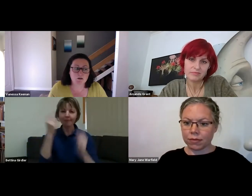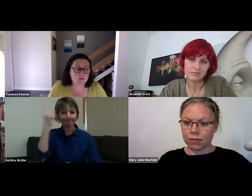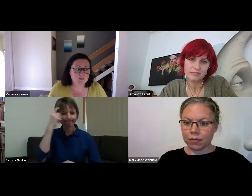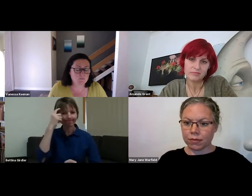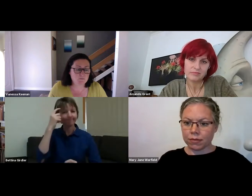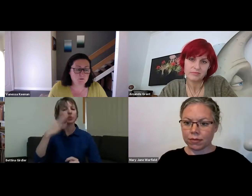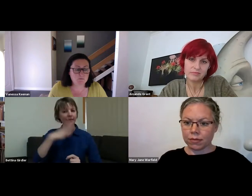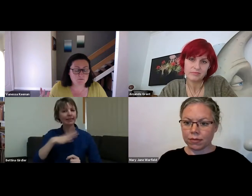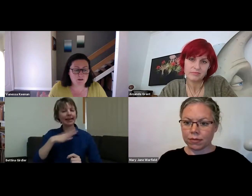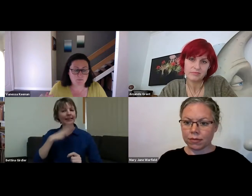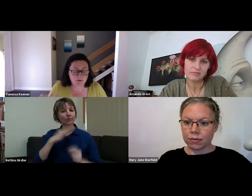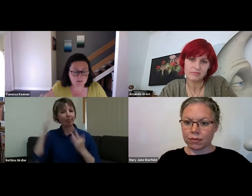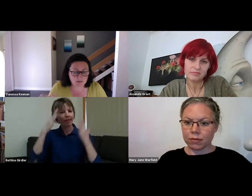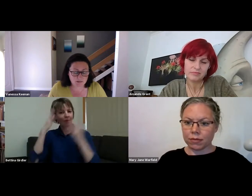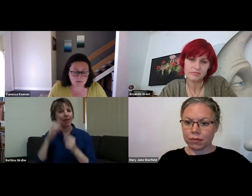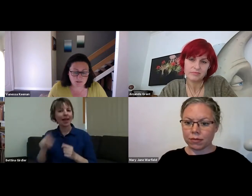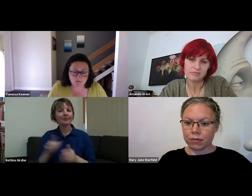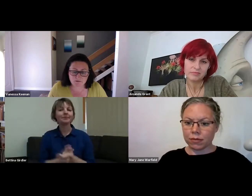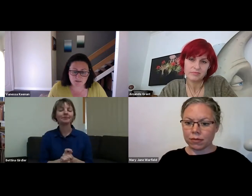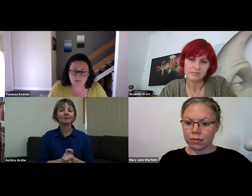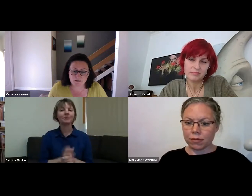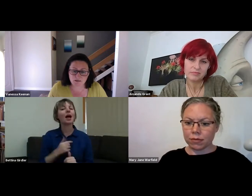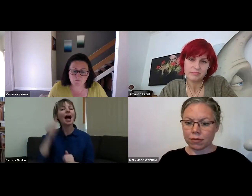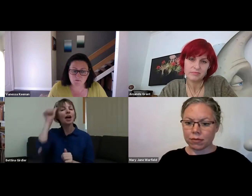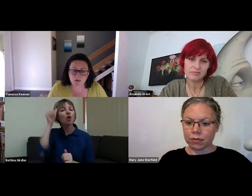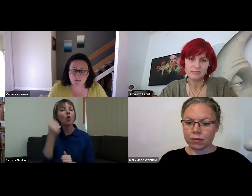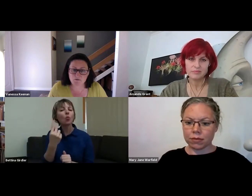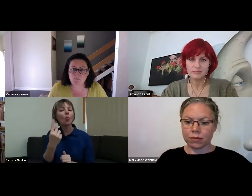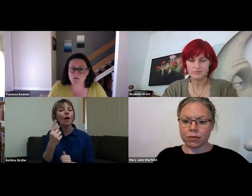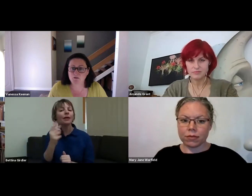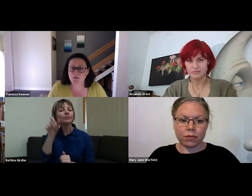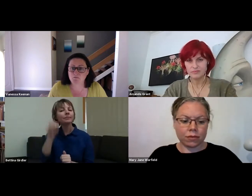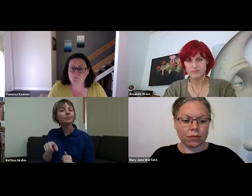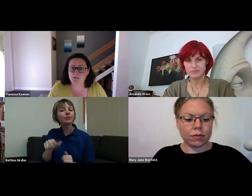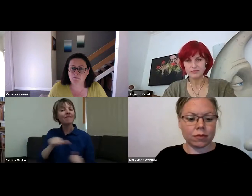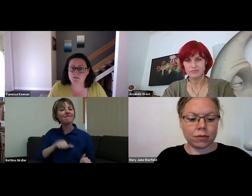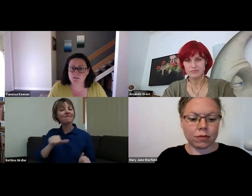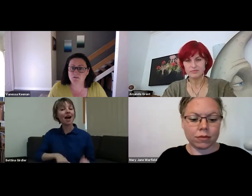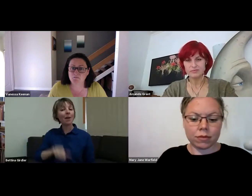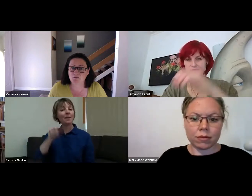farmer who said that, when it comes to mental health, my biggest risk is